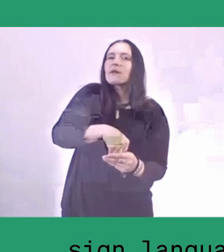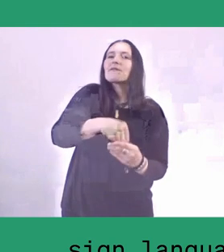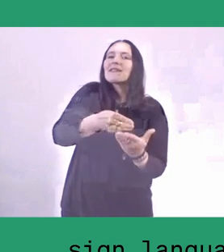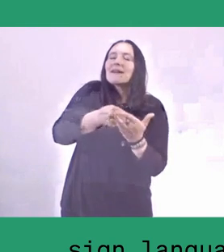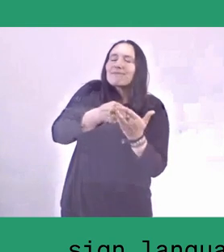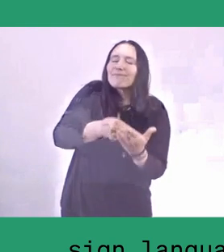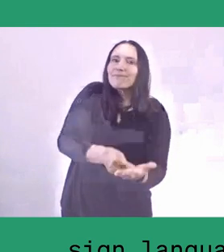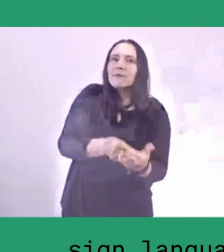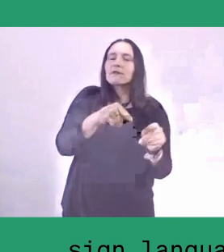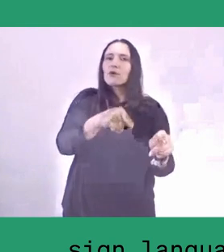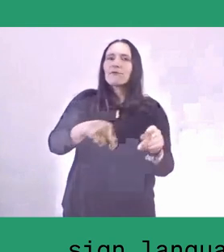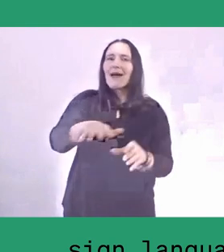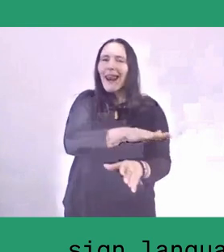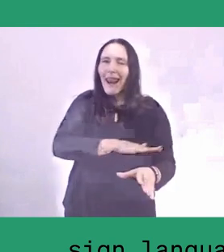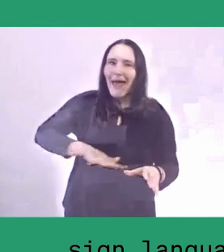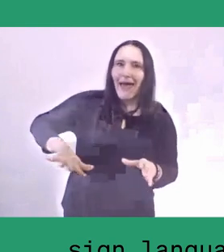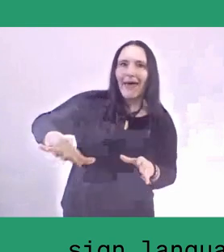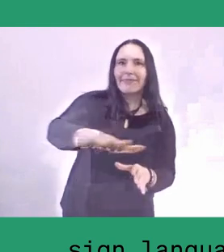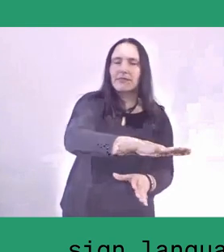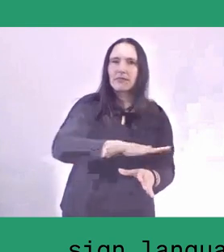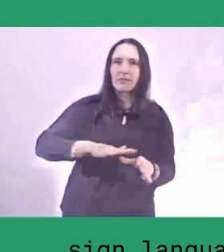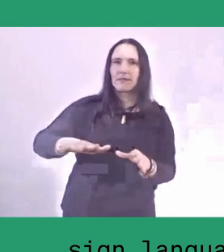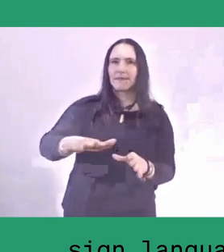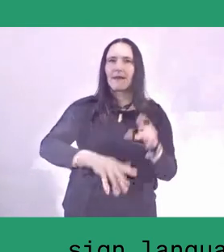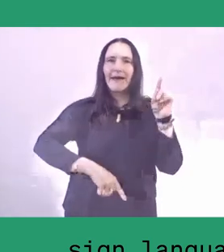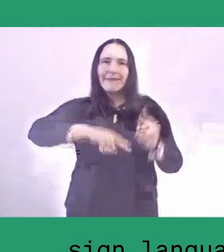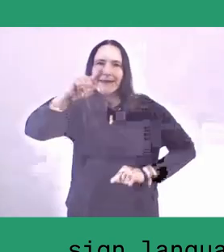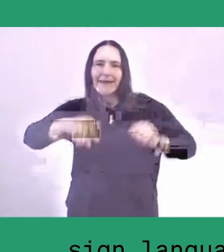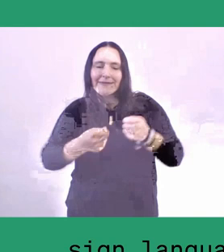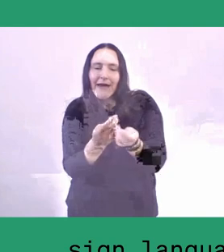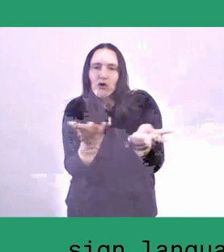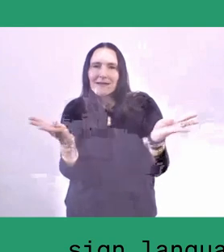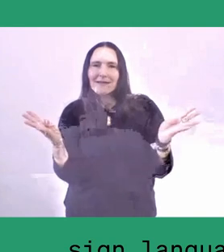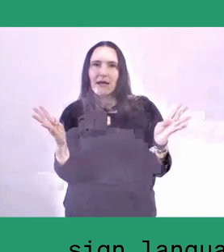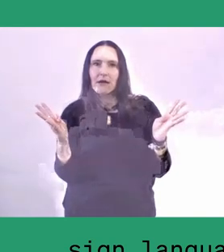So when the land is degraded or deteriorated,